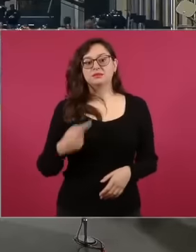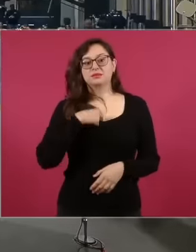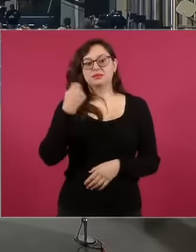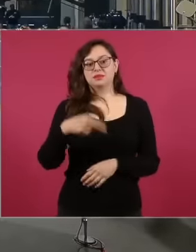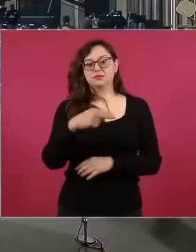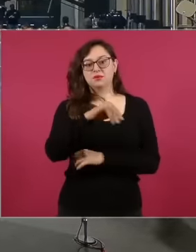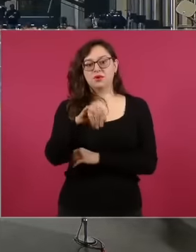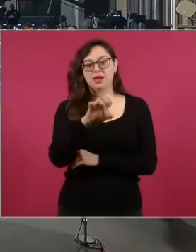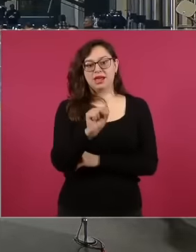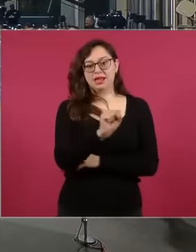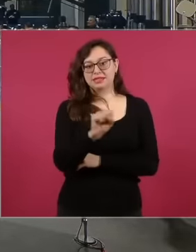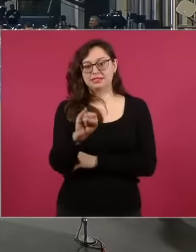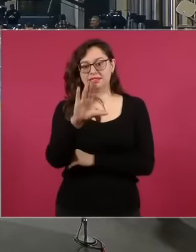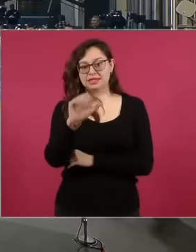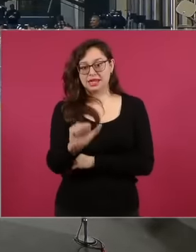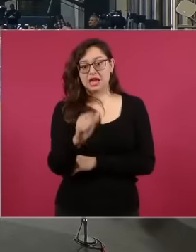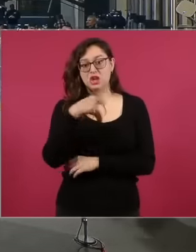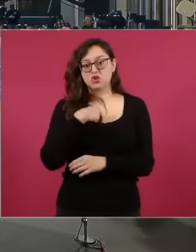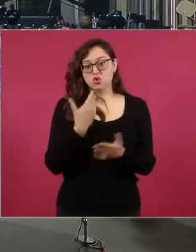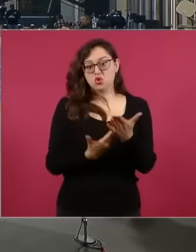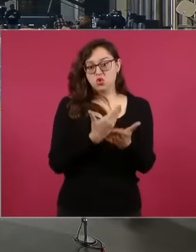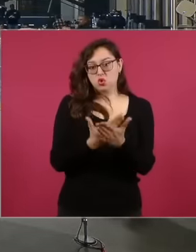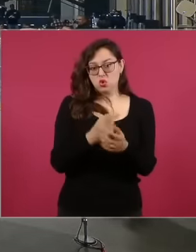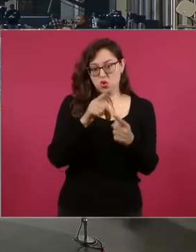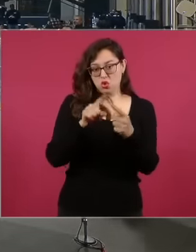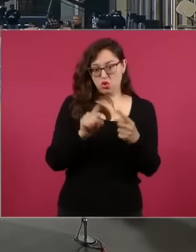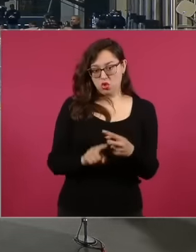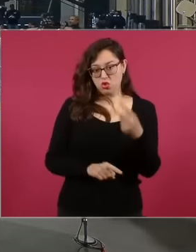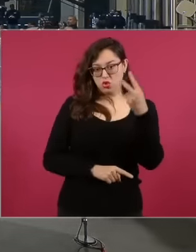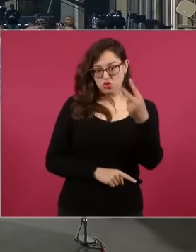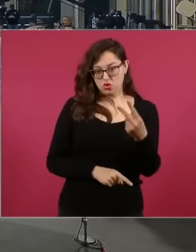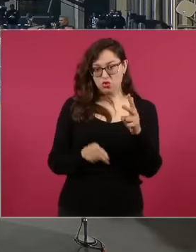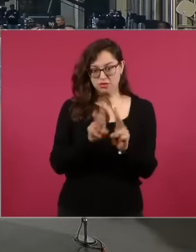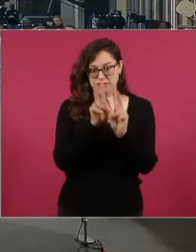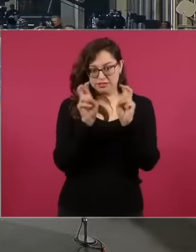Well, I come to raise two issues, the first of course has to do with